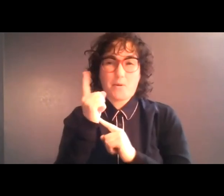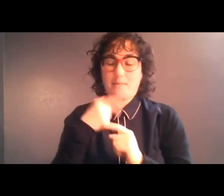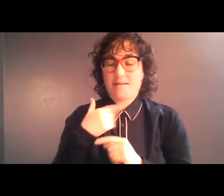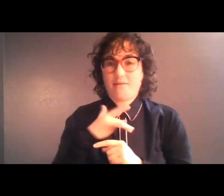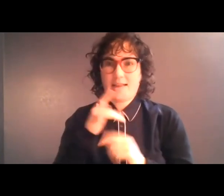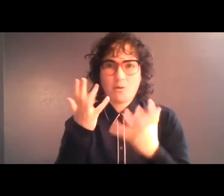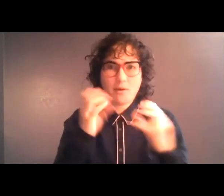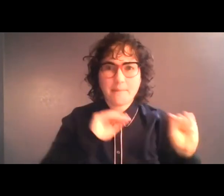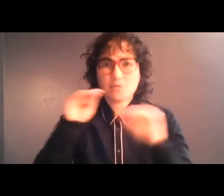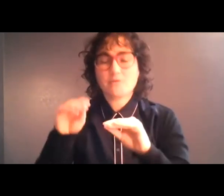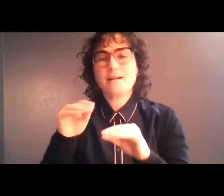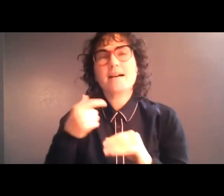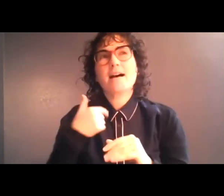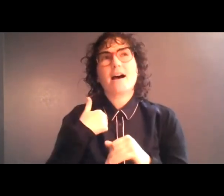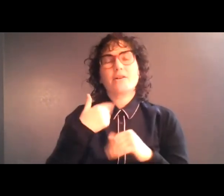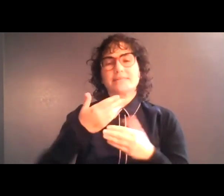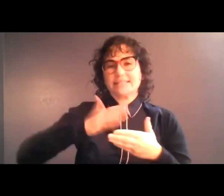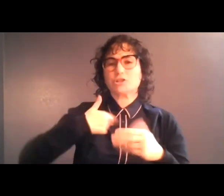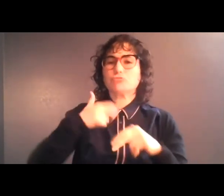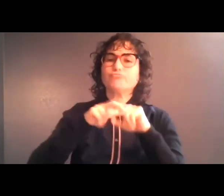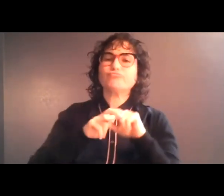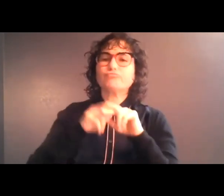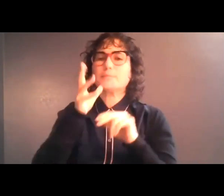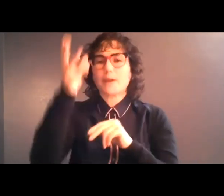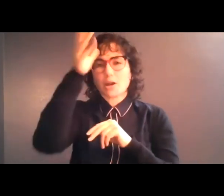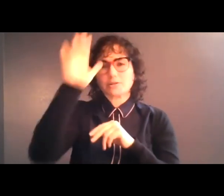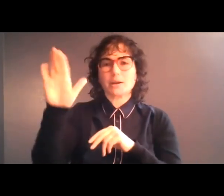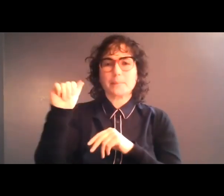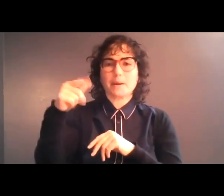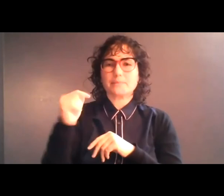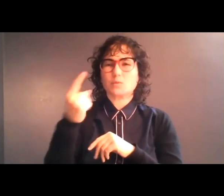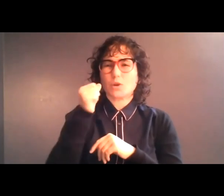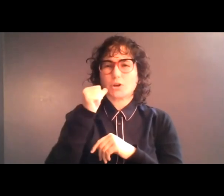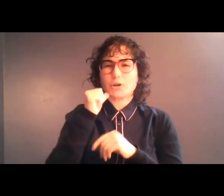I was sitting in the kitchen in my parents' apartment with this one girl, as she had come